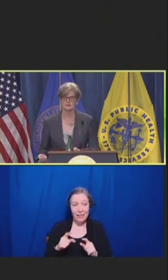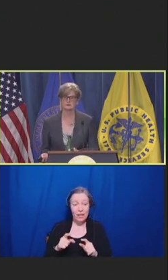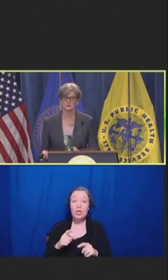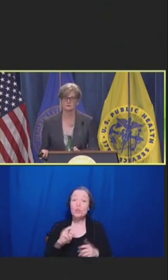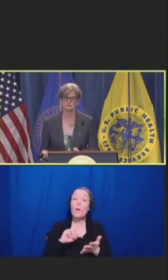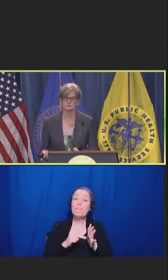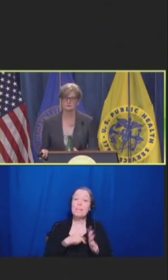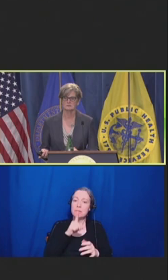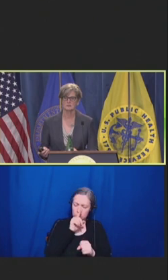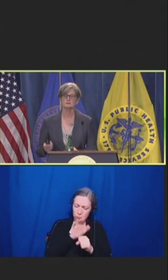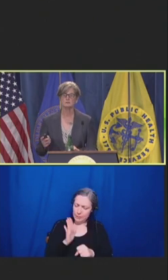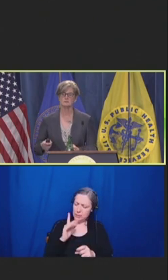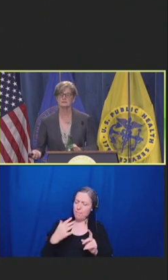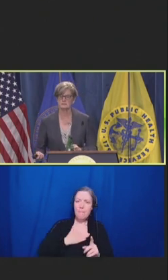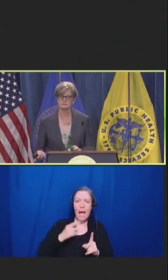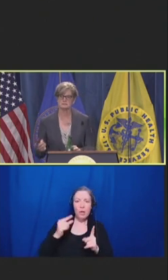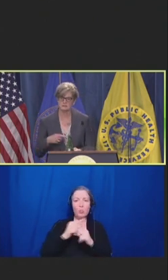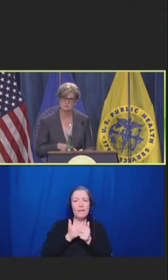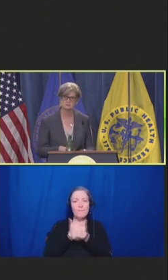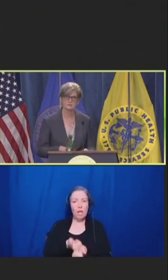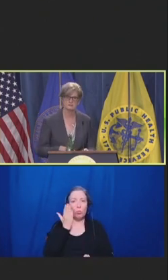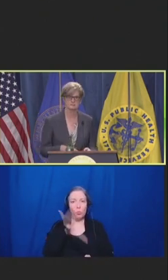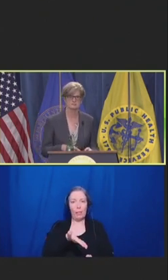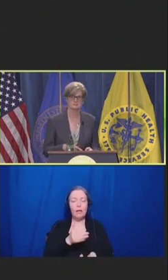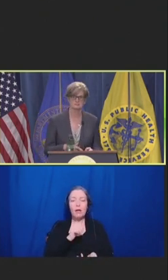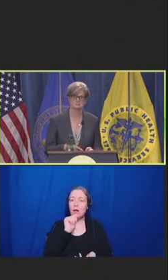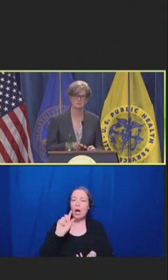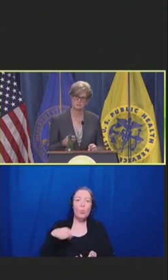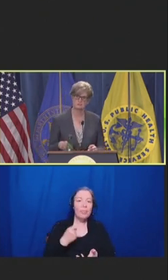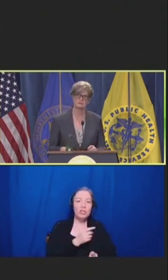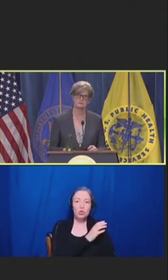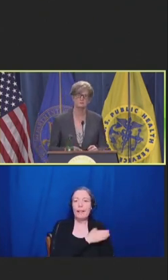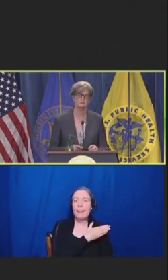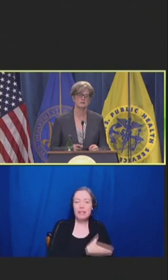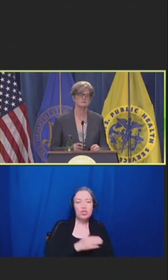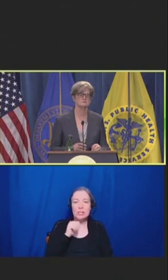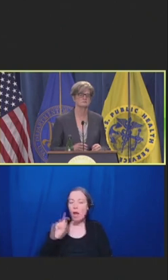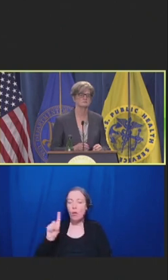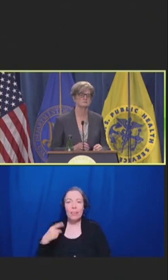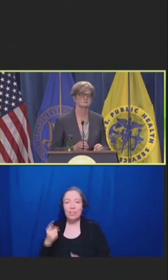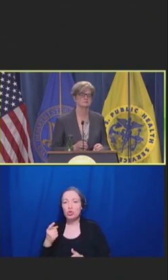going to do it, to their clinicians, not just to patients, not just to their communities.